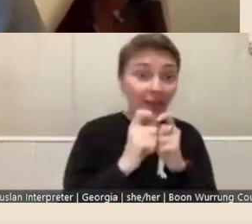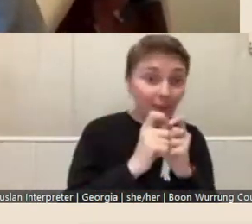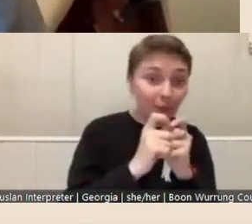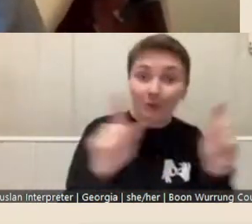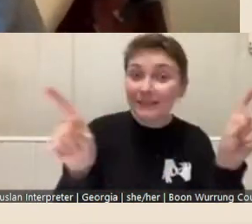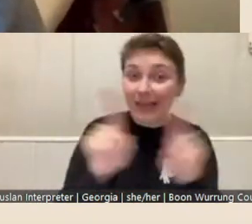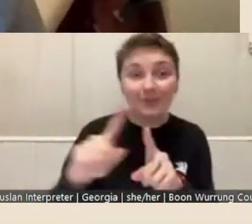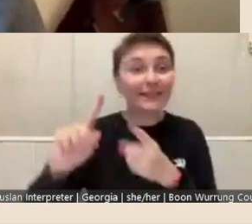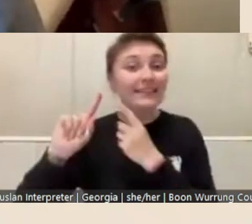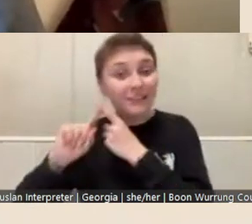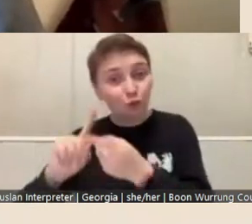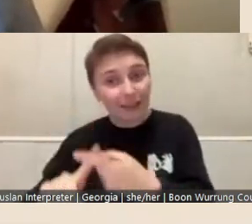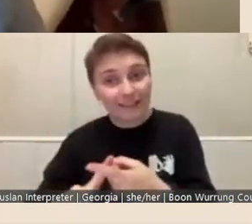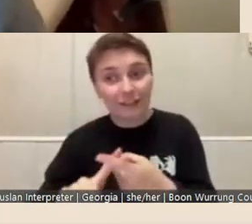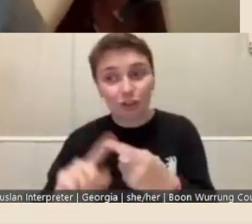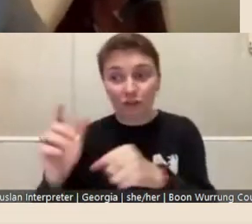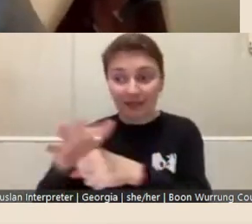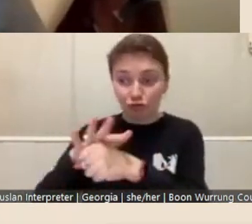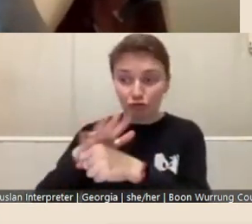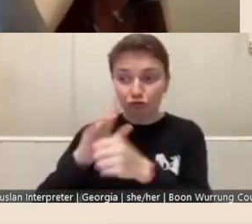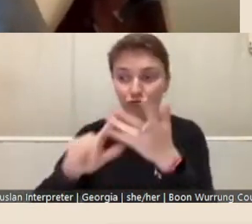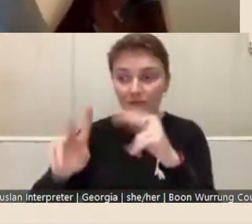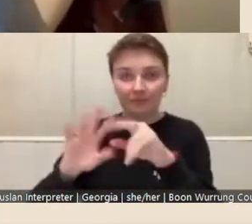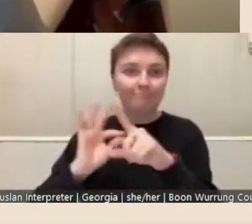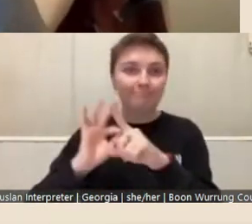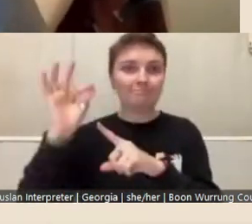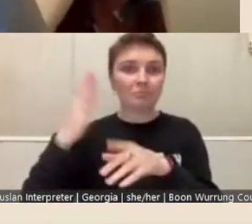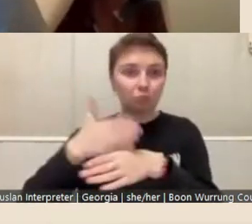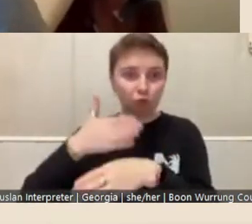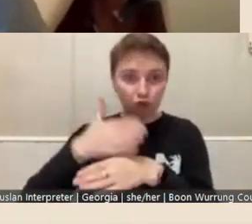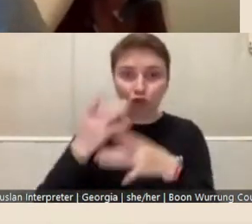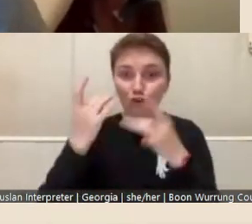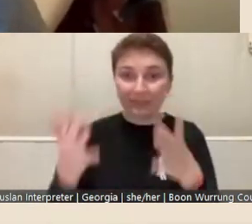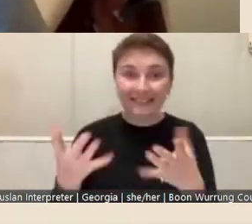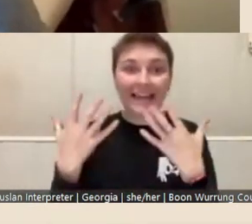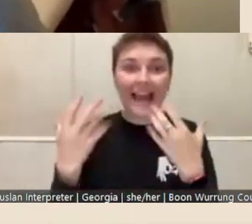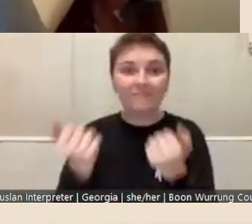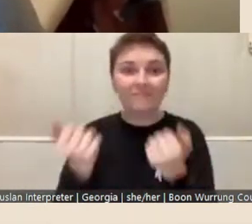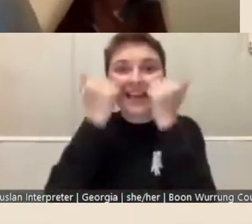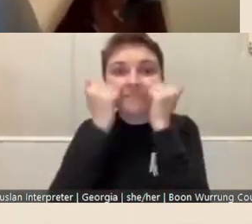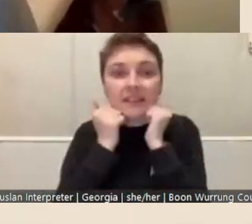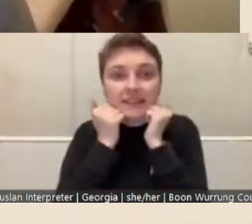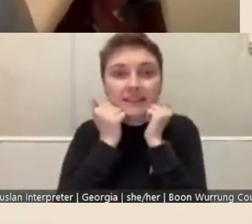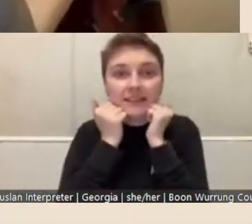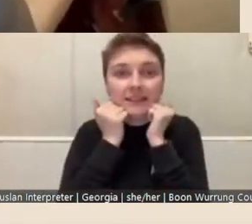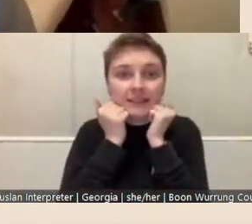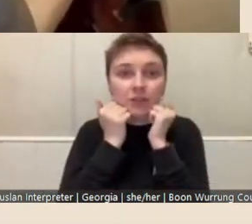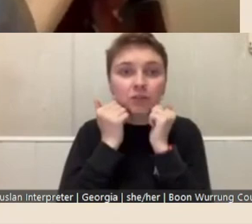area of work or practice that you have already got evidenced, evidenced work in or evidenced success in.